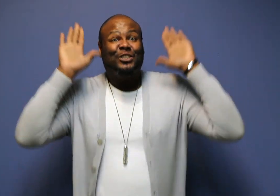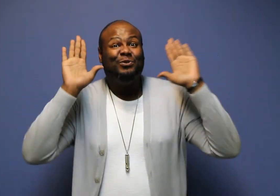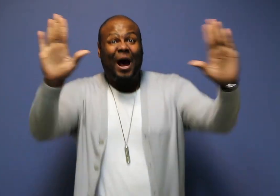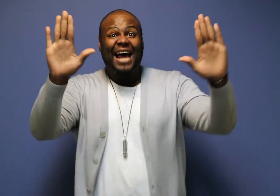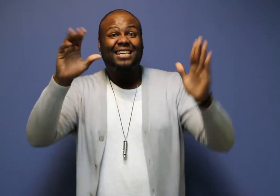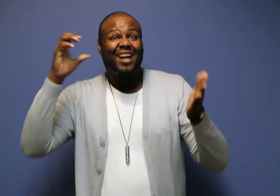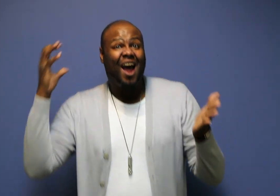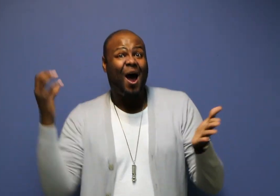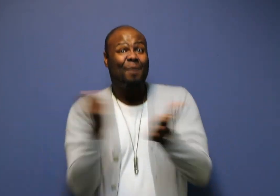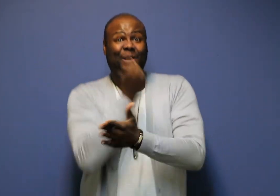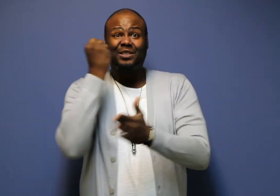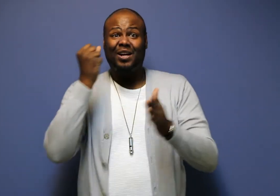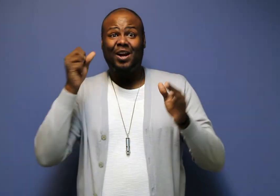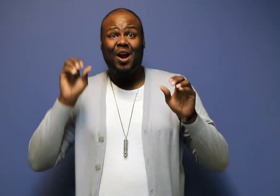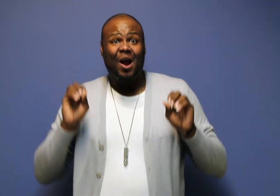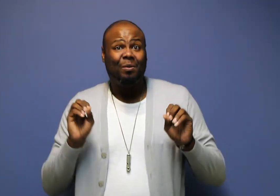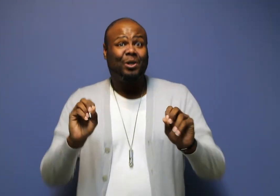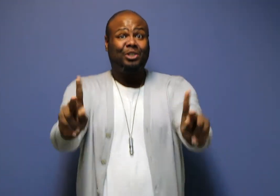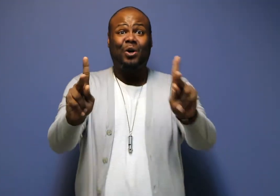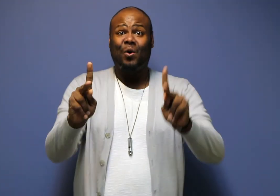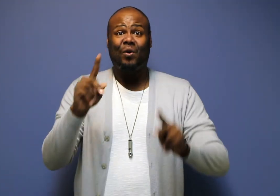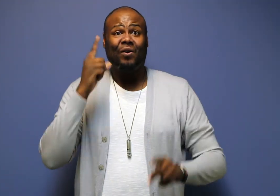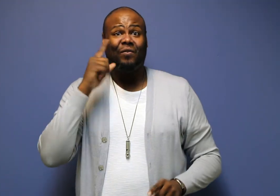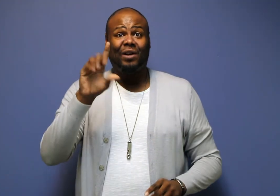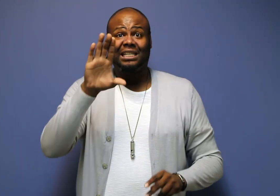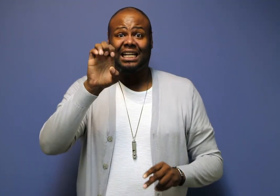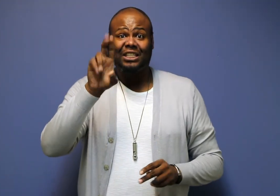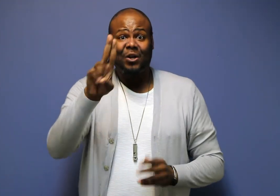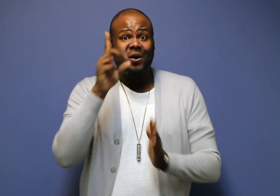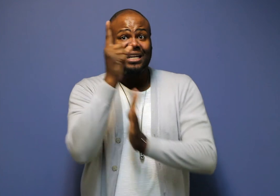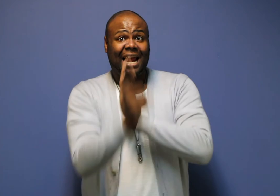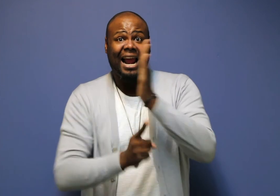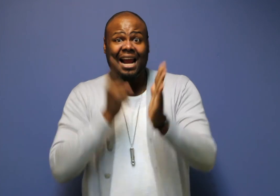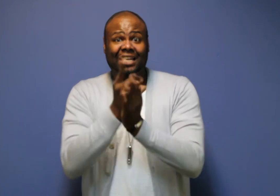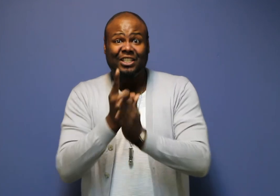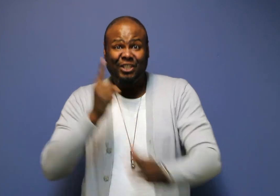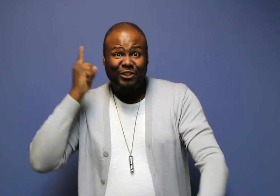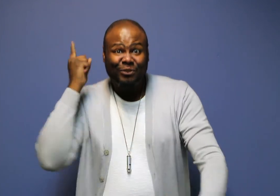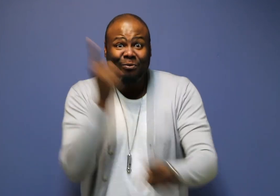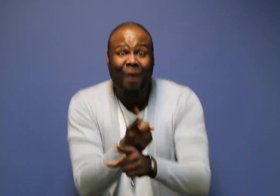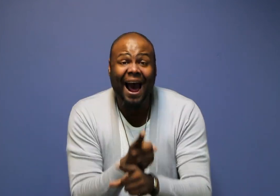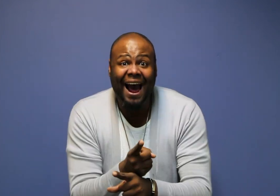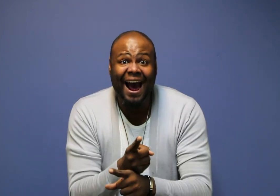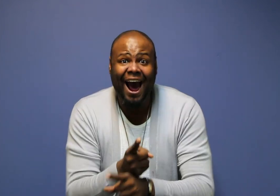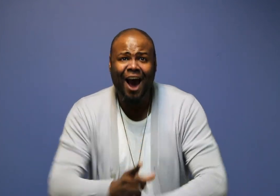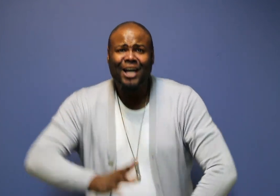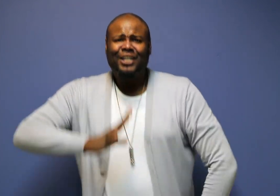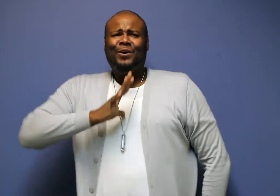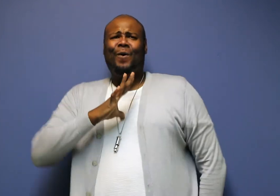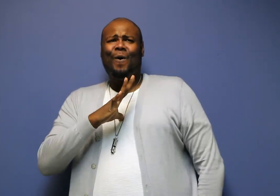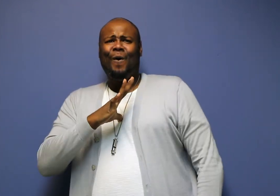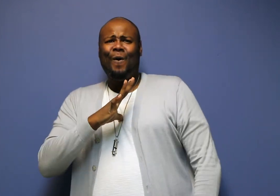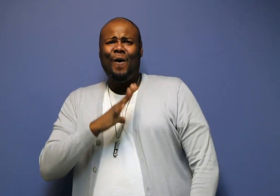This is a great opportunity to earn CEU hours, right?! Cool!